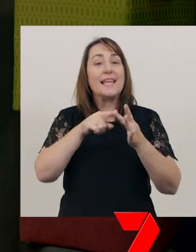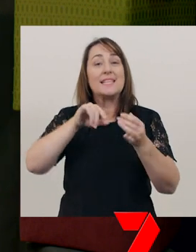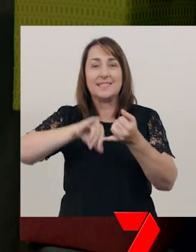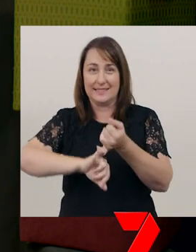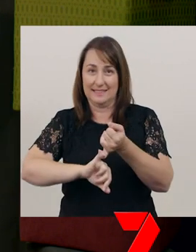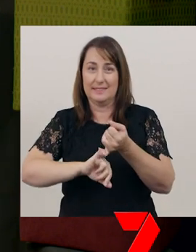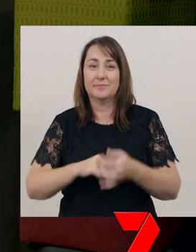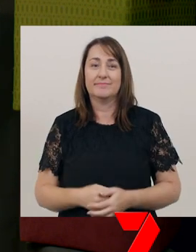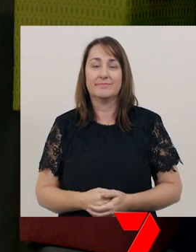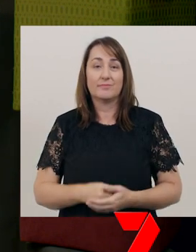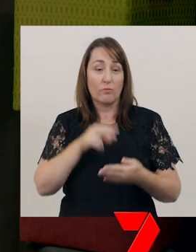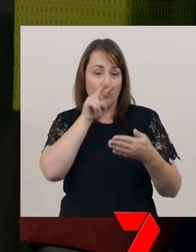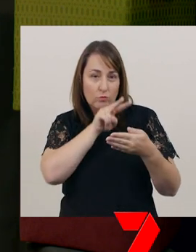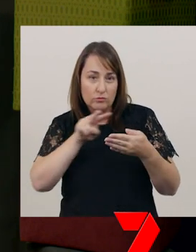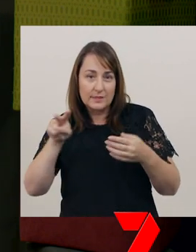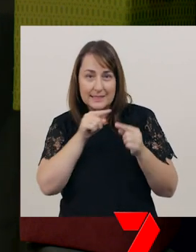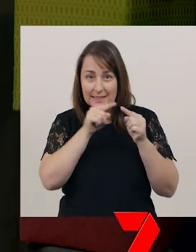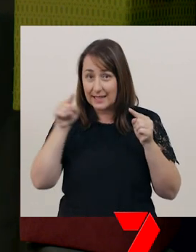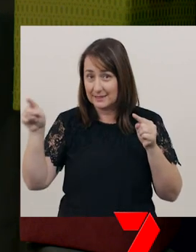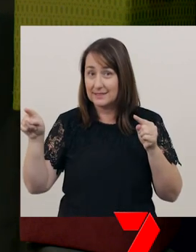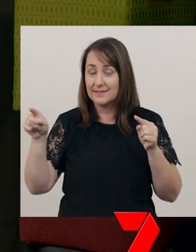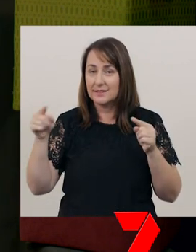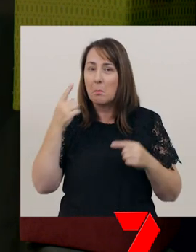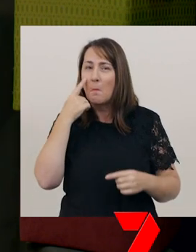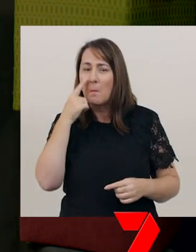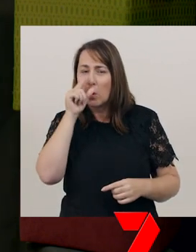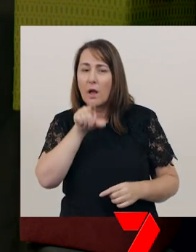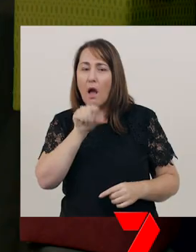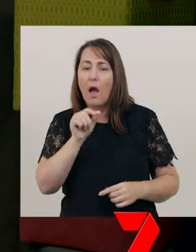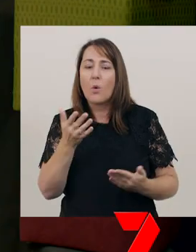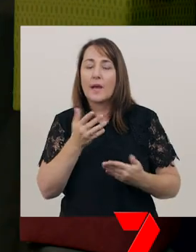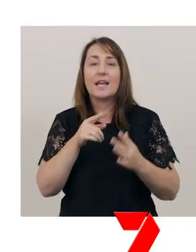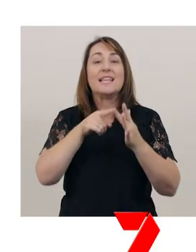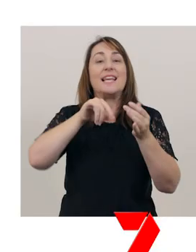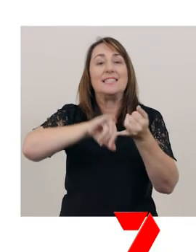Let’s read the sentence, and see if you can find the word ‘is’.